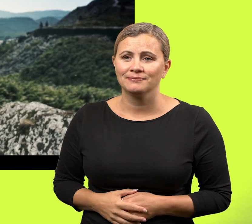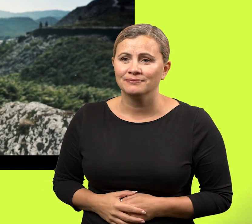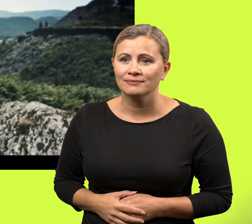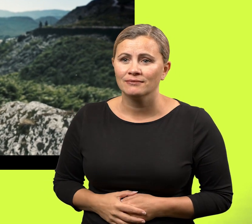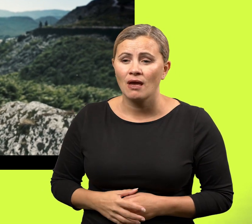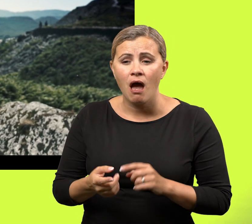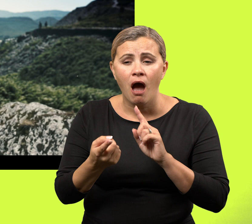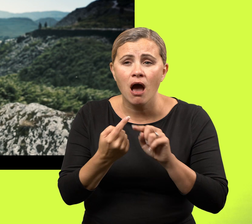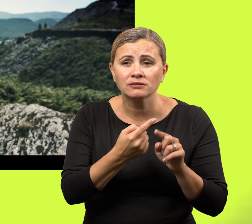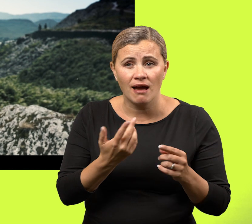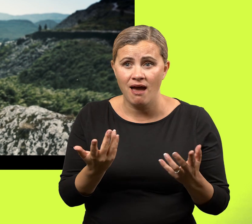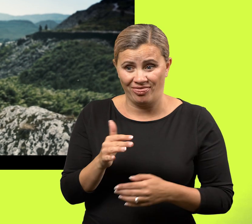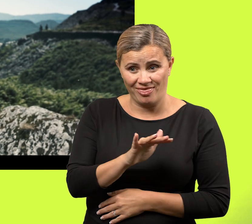The answers are there,